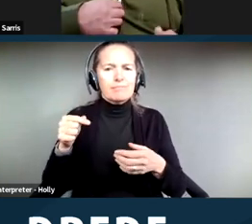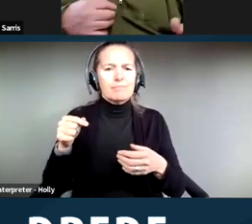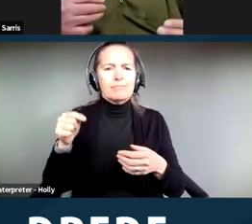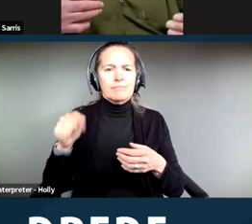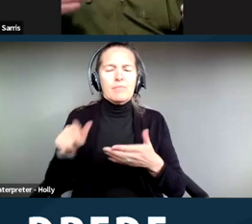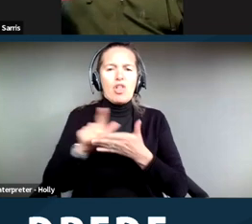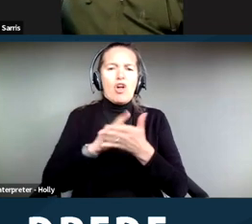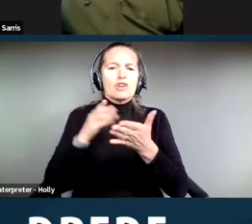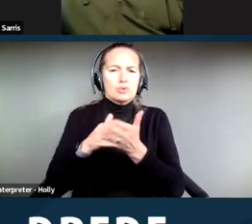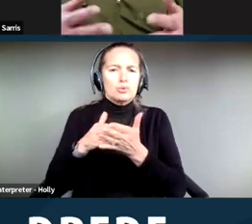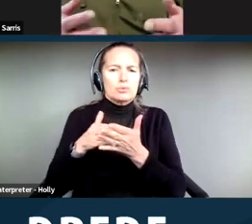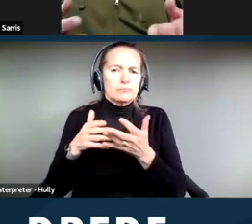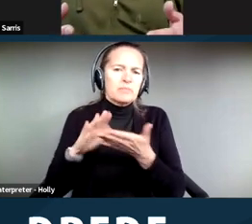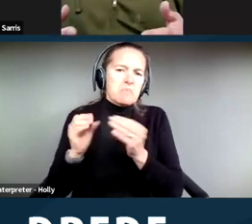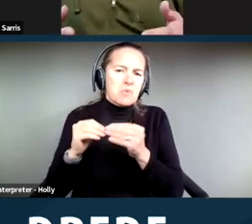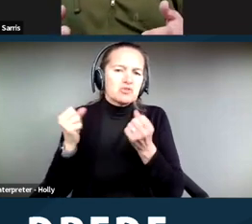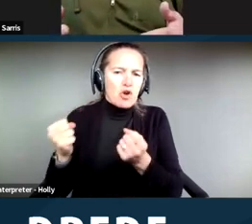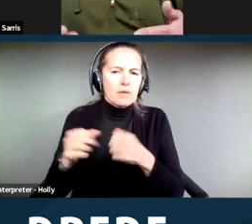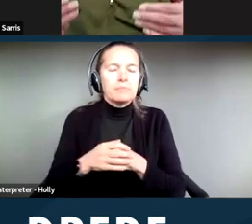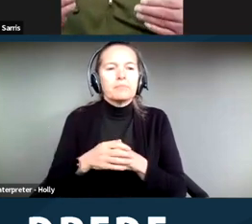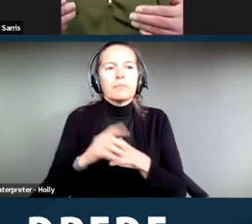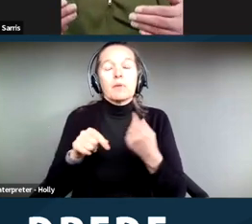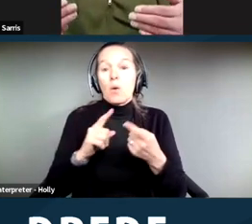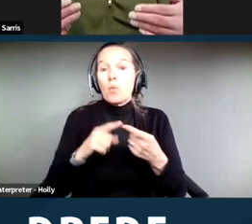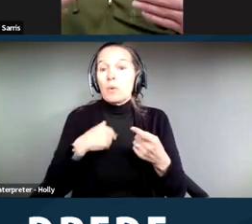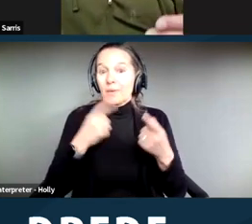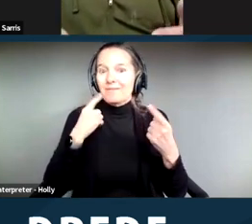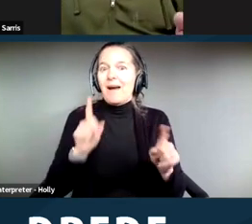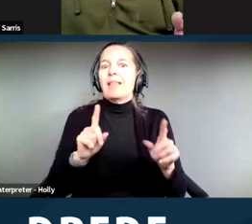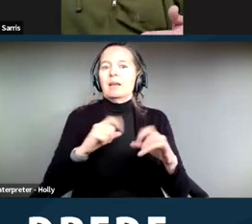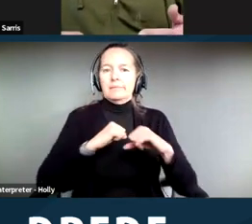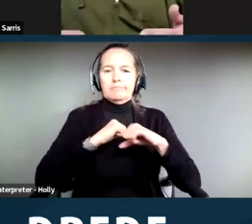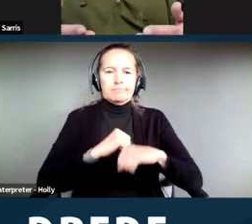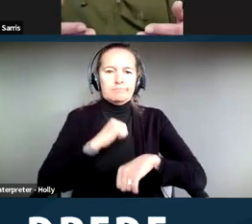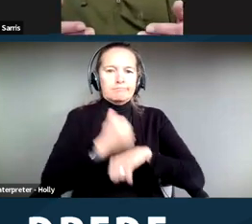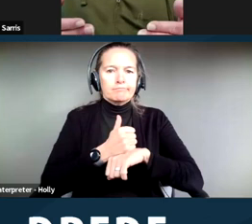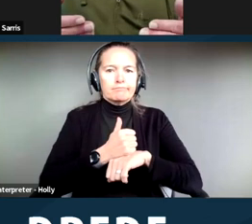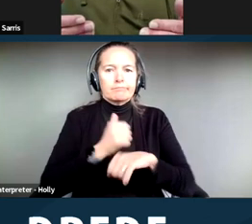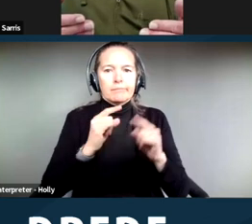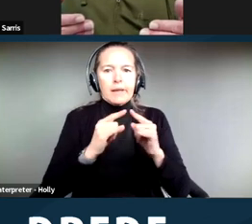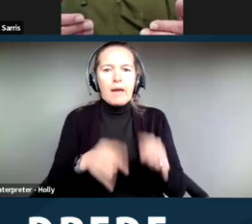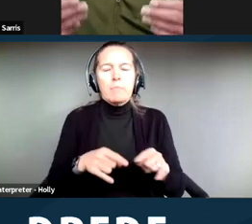Once we did get ‑‑ secure our camp, another example of what we used to help somebody at